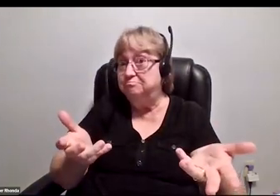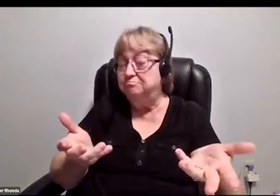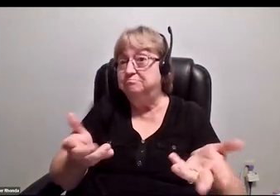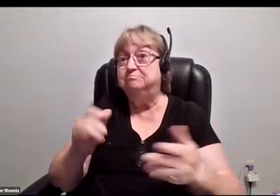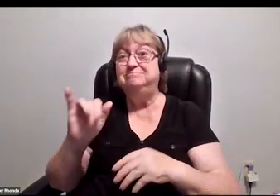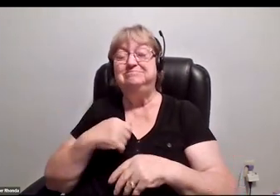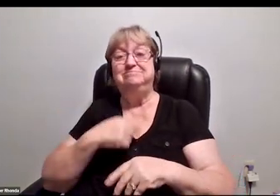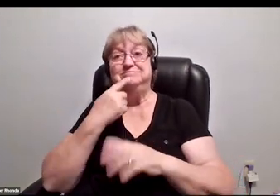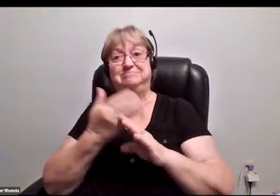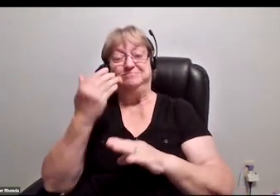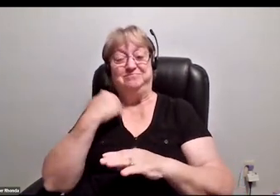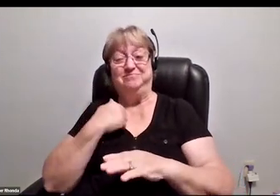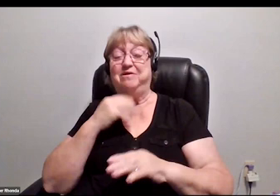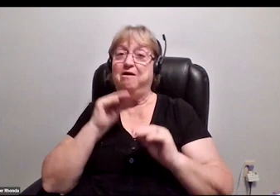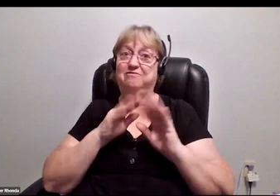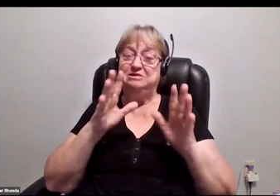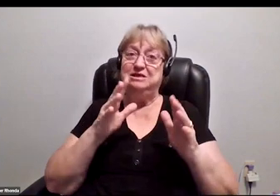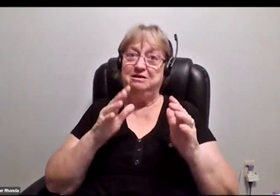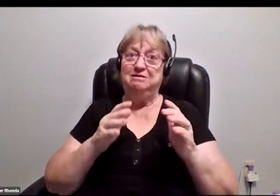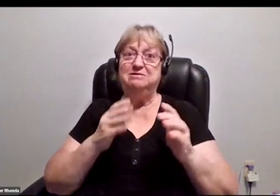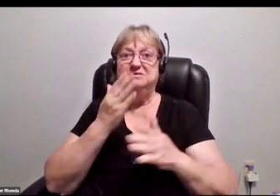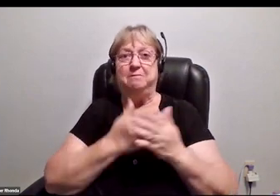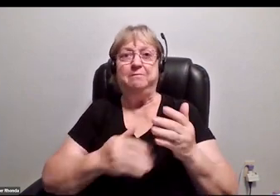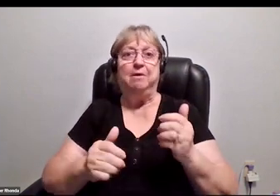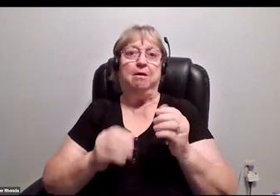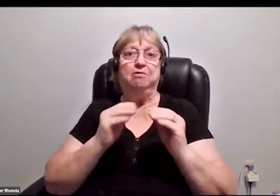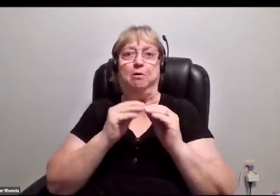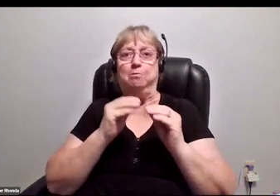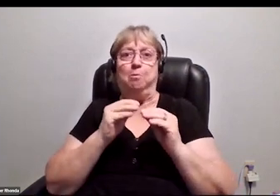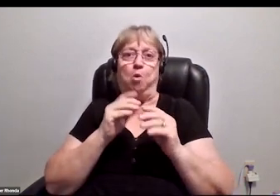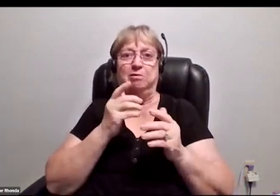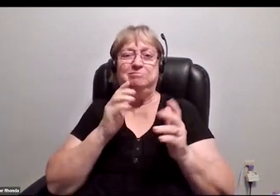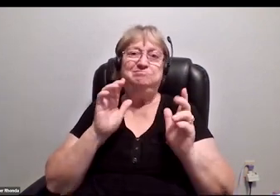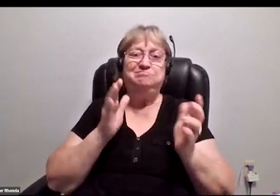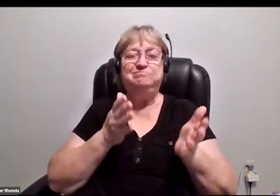some of the more granular solutions would be everything